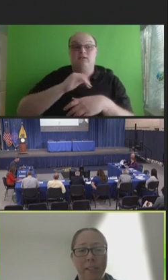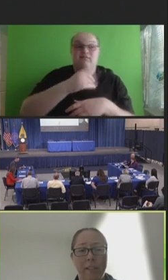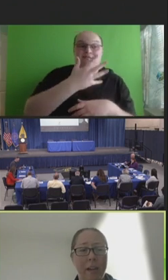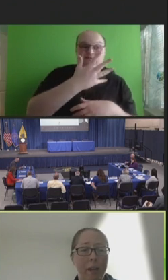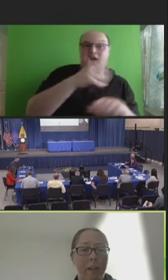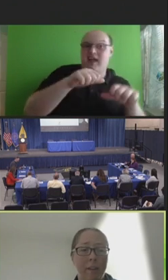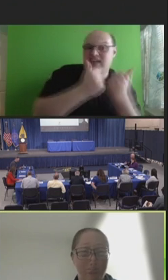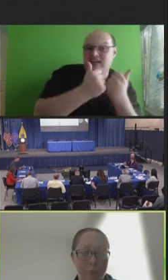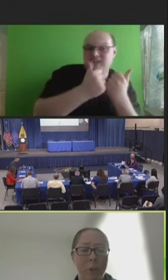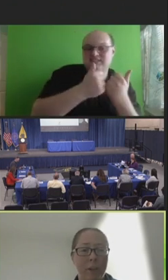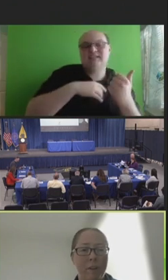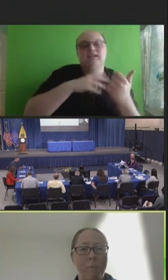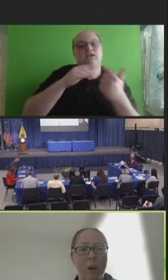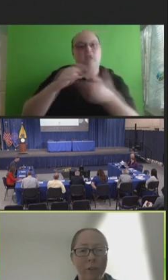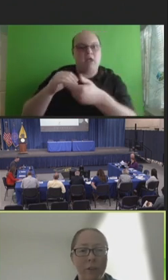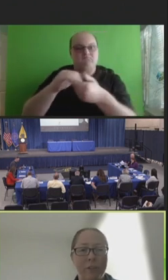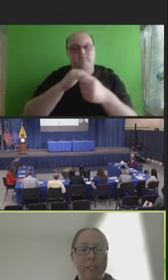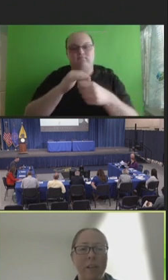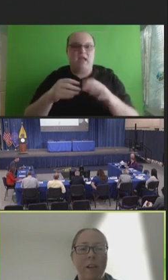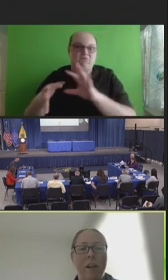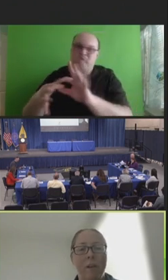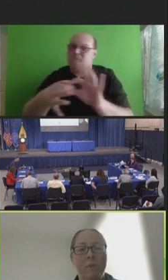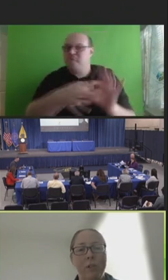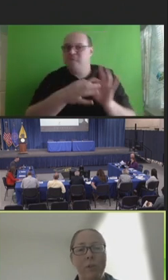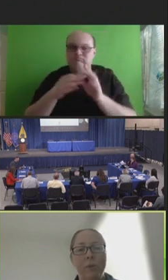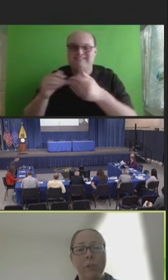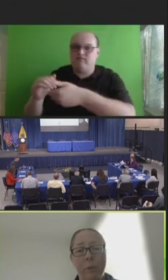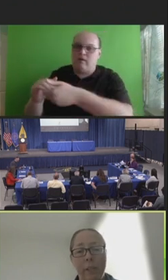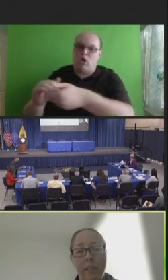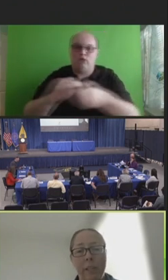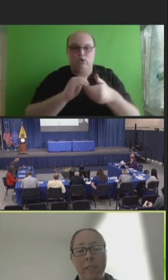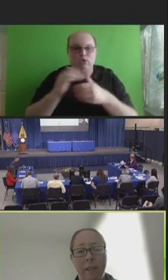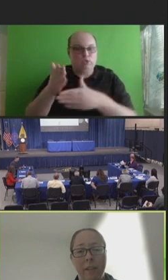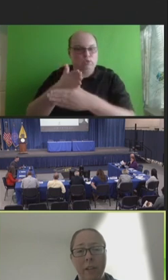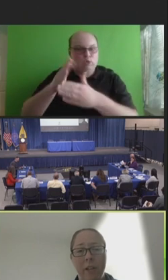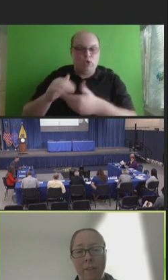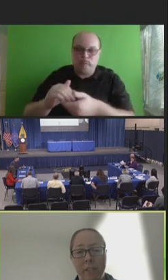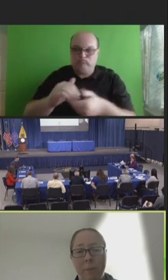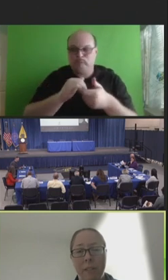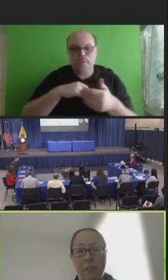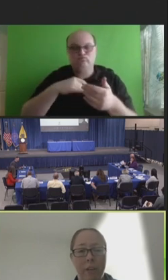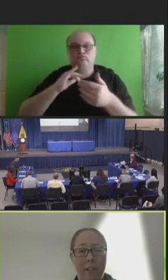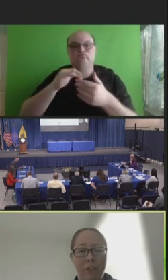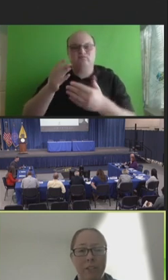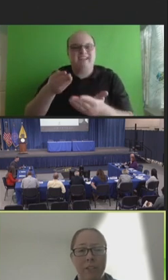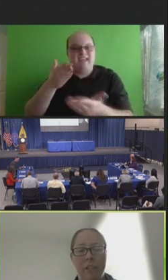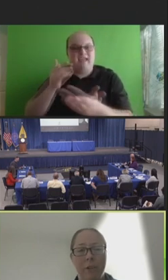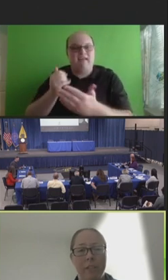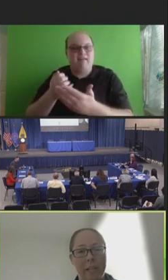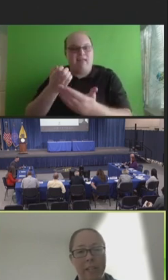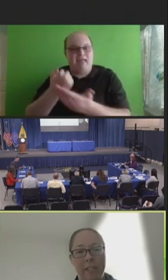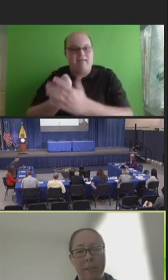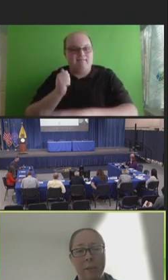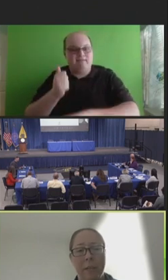and a network of partners to use locally tailored evidence-based strategies to increase vaccine